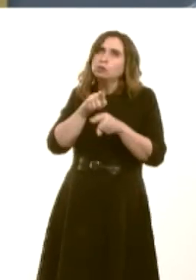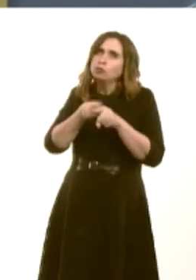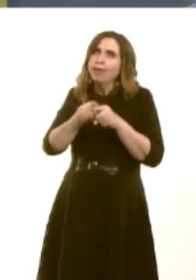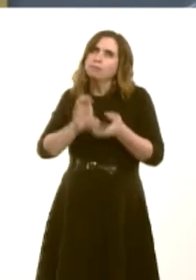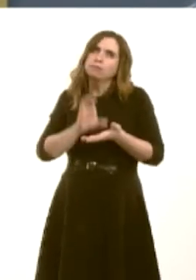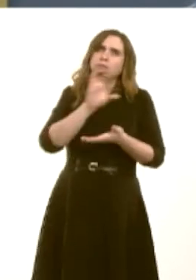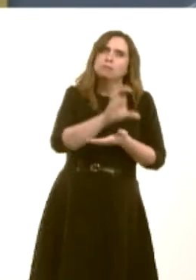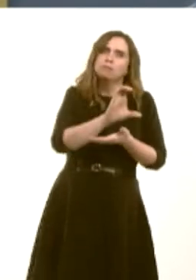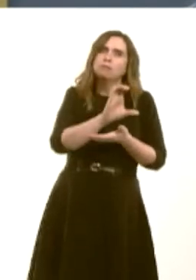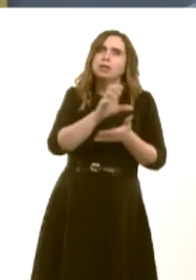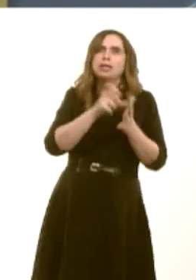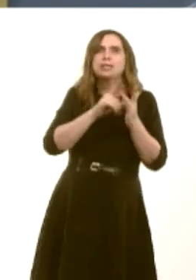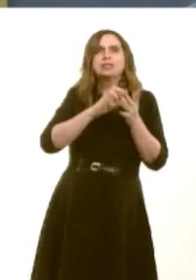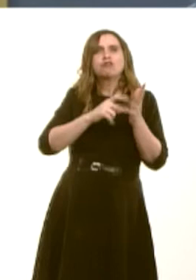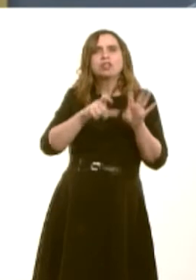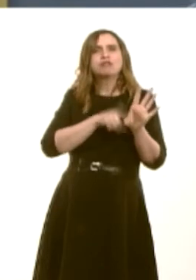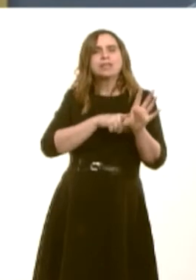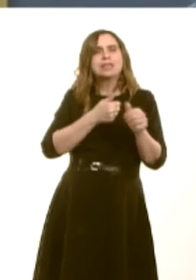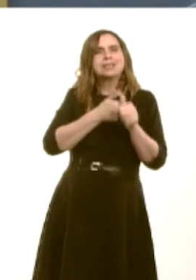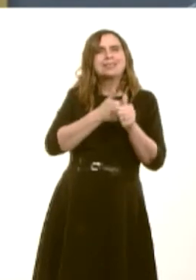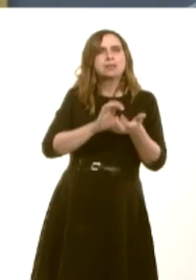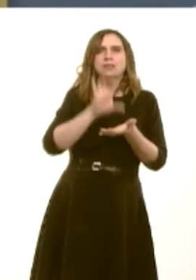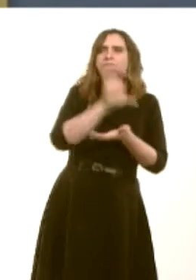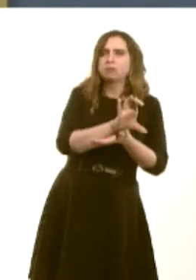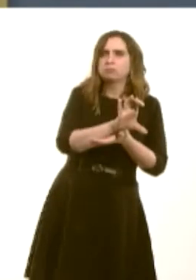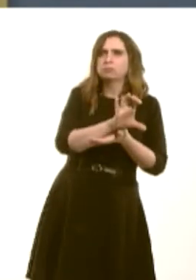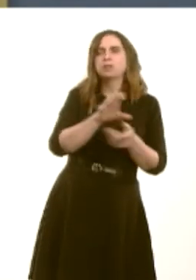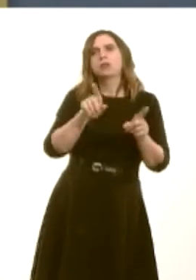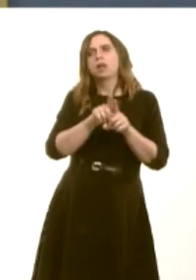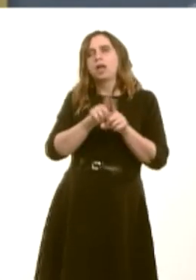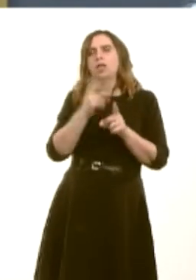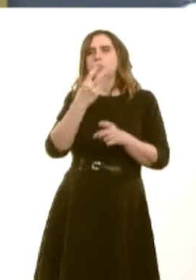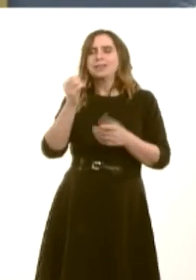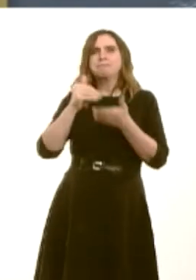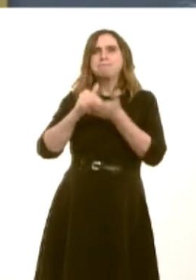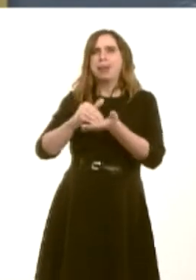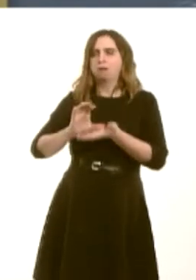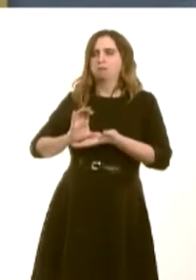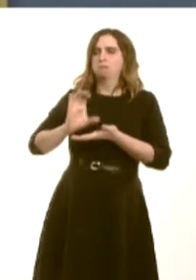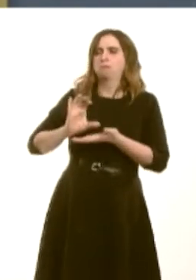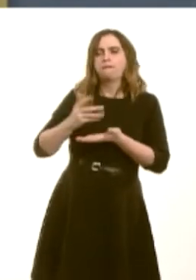assistance fund, and the extra £20 million for one and two-bedroomed homes, but do you